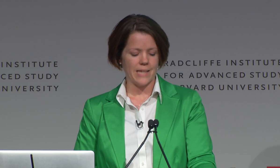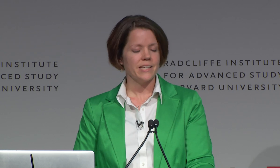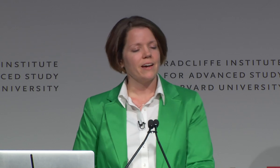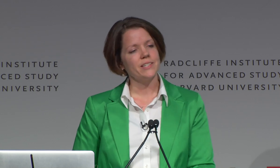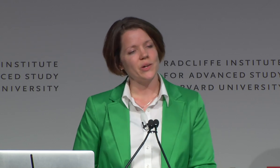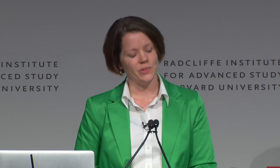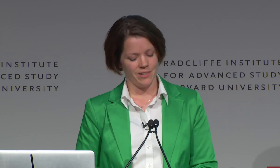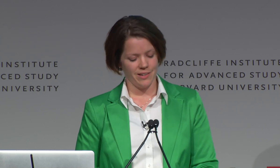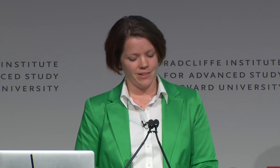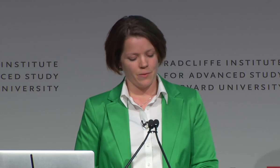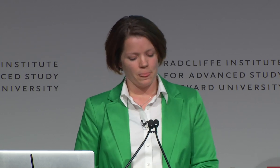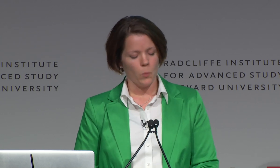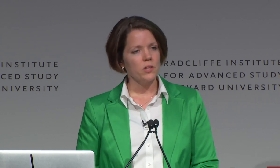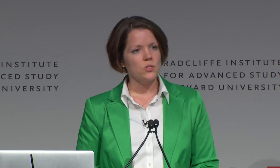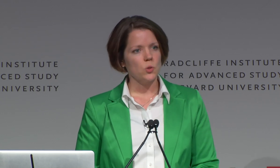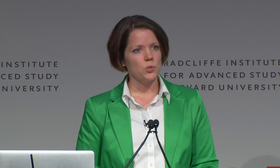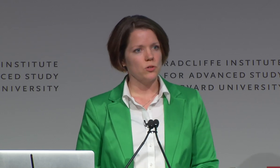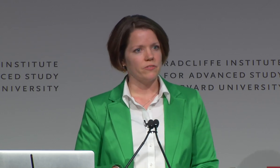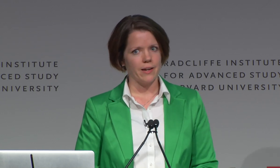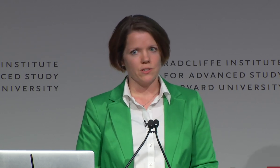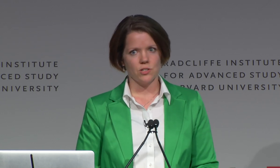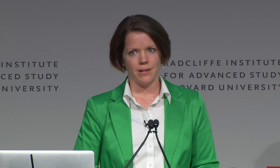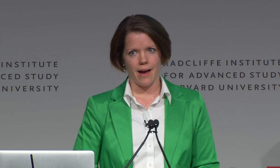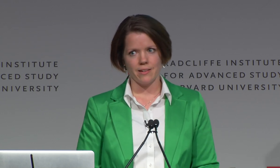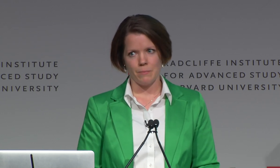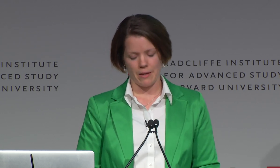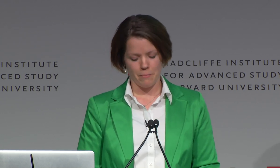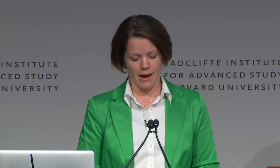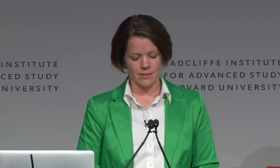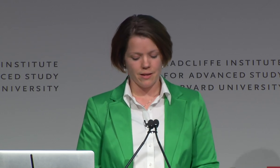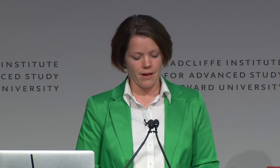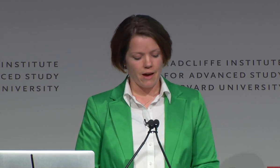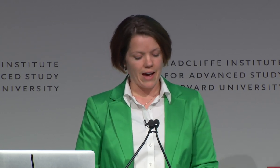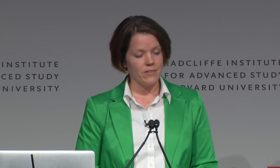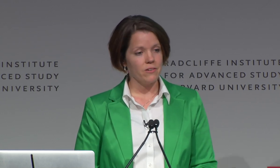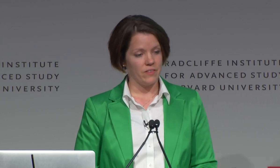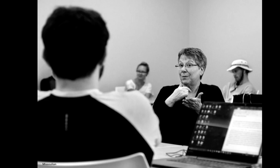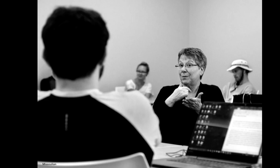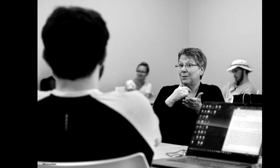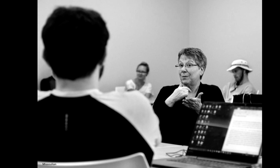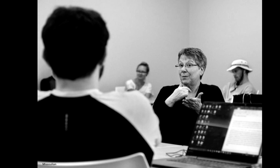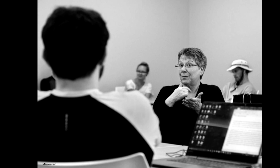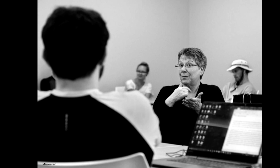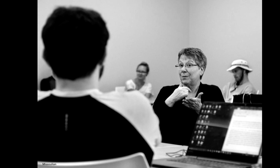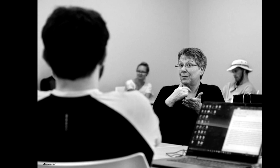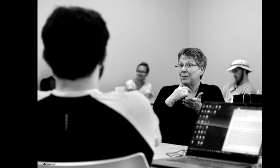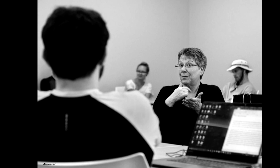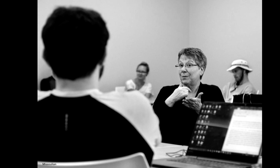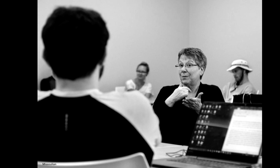As a young adult, what are the social, financial, and academic impacts of having a female in your college classes